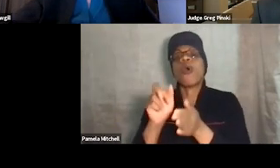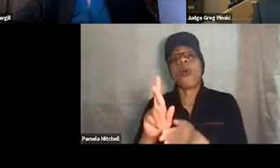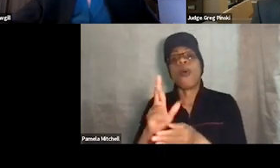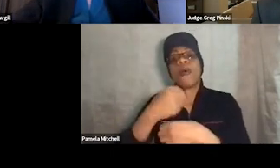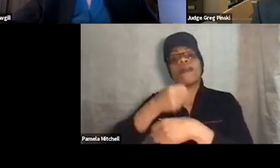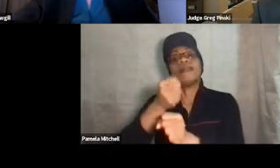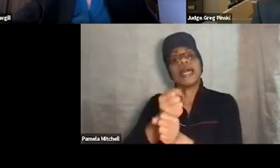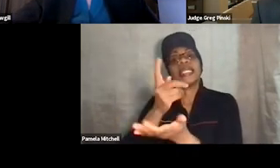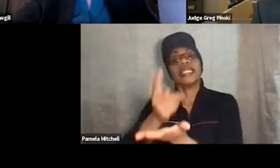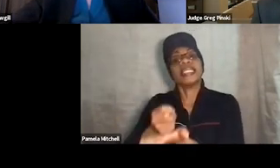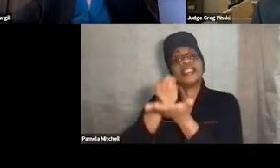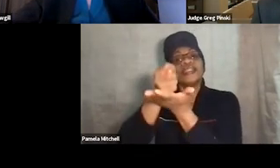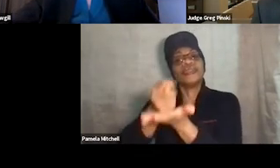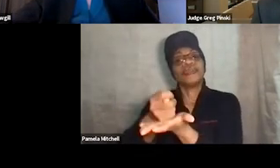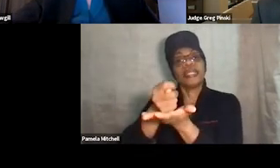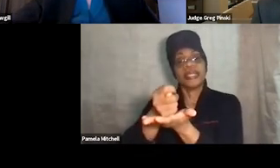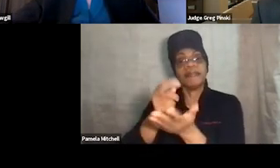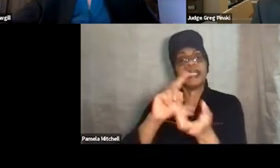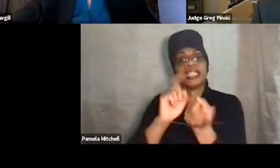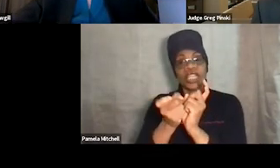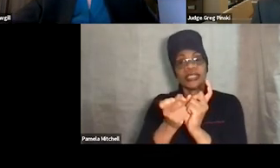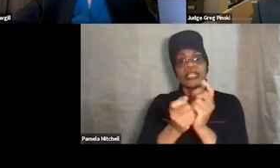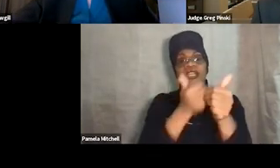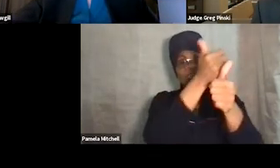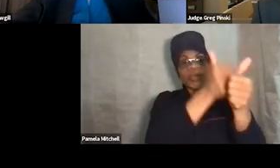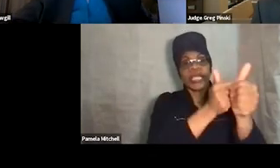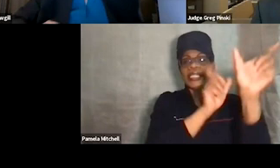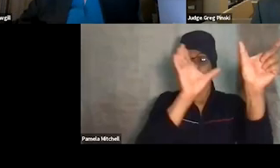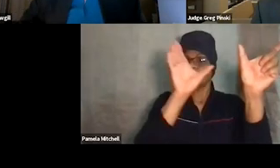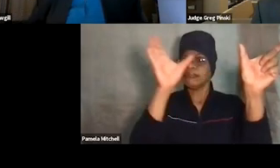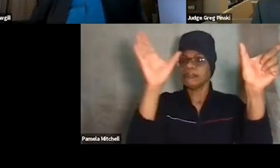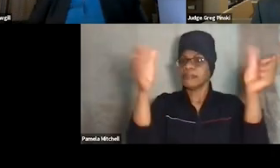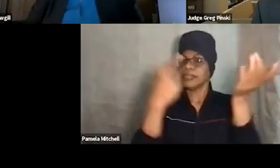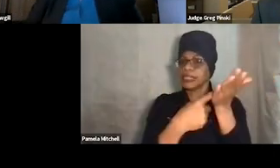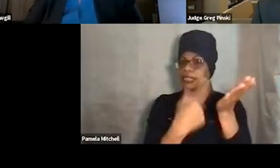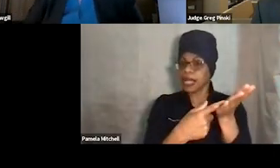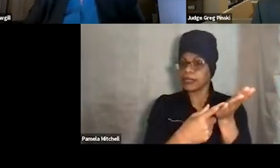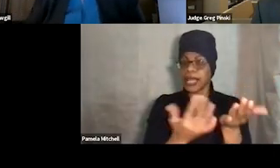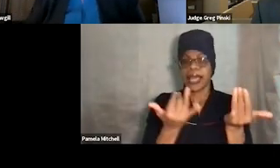And we're gonna talk about each of these categories. So let's talk about rewarding behavior, right?